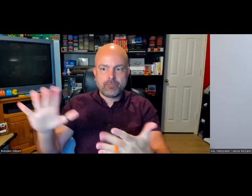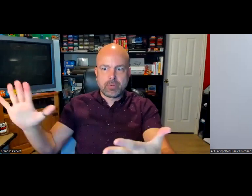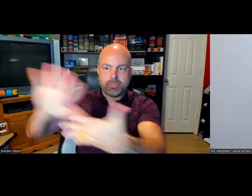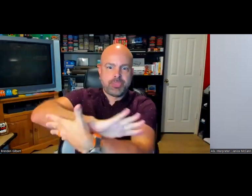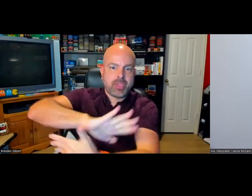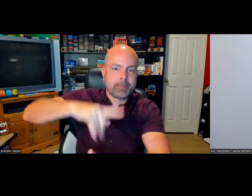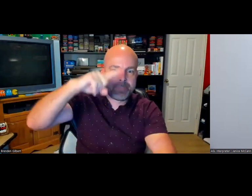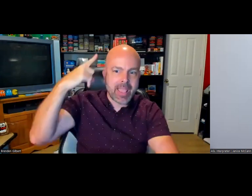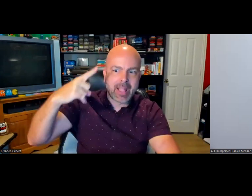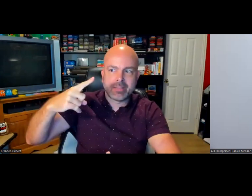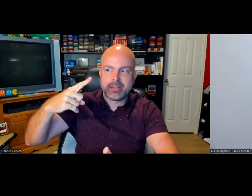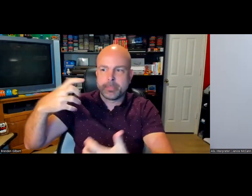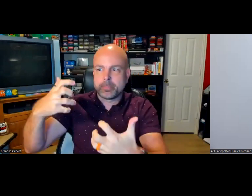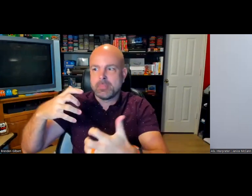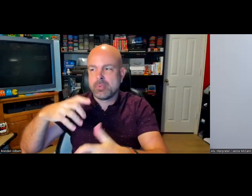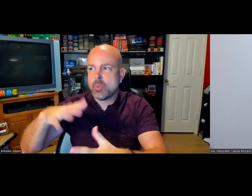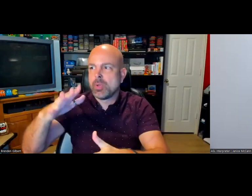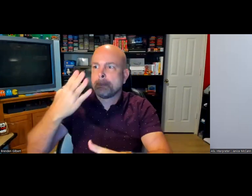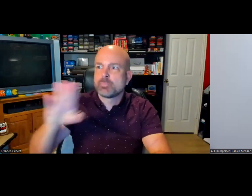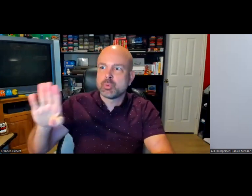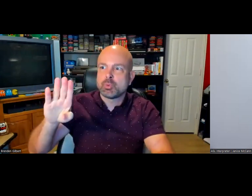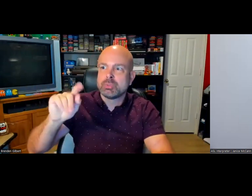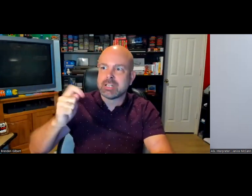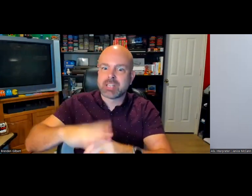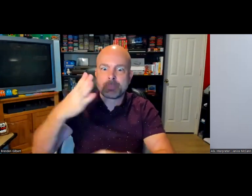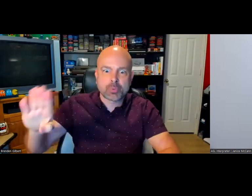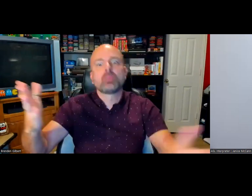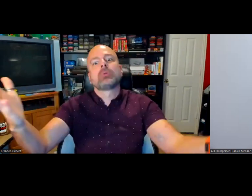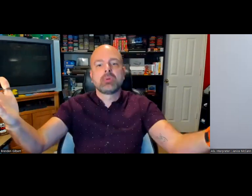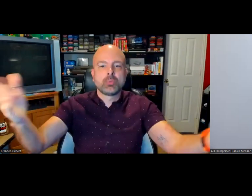is all set the way that it is. If it is black text -- I think